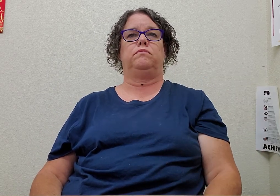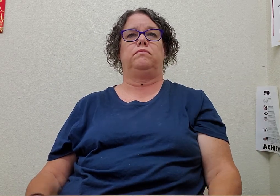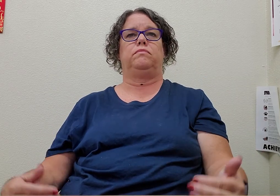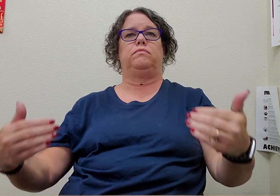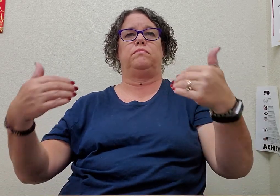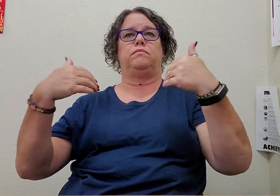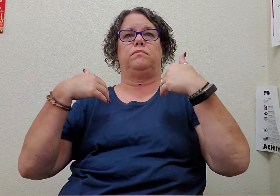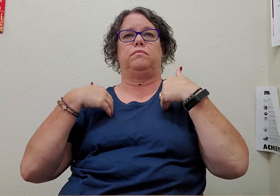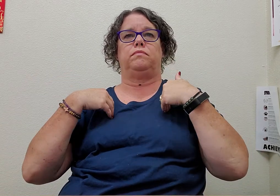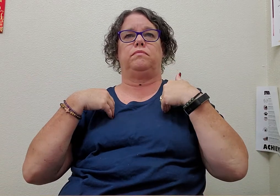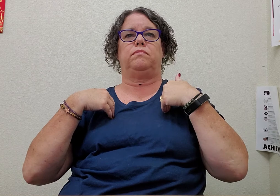to-have